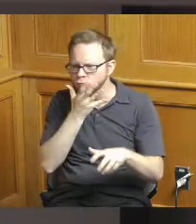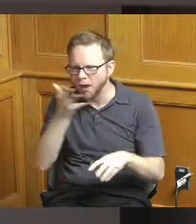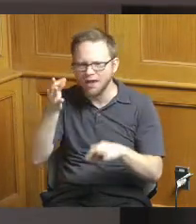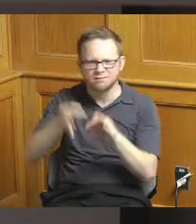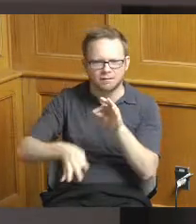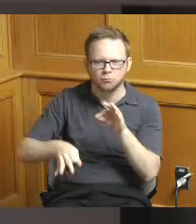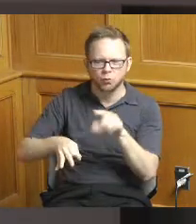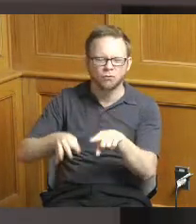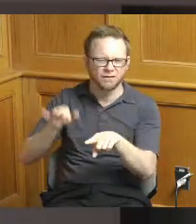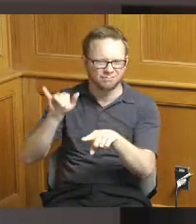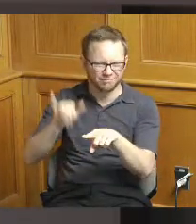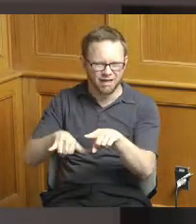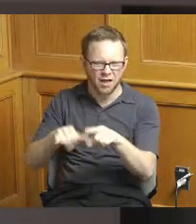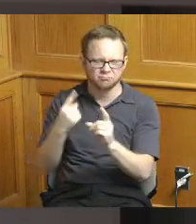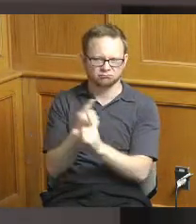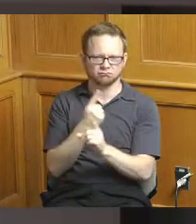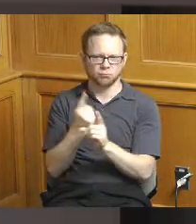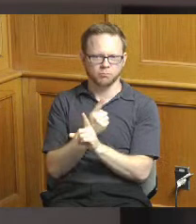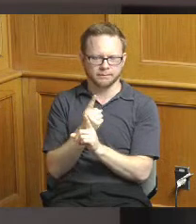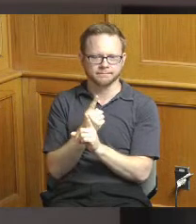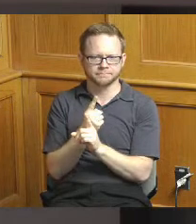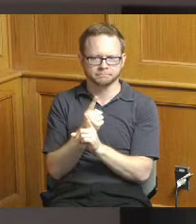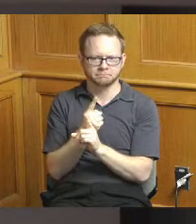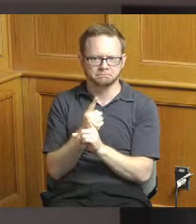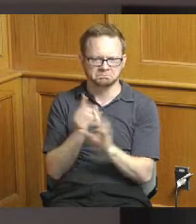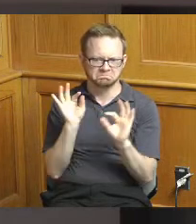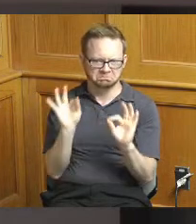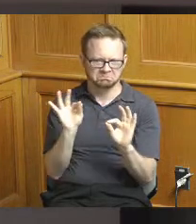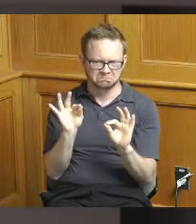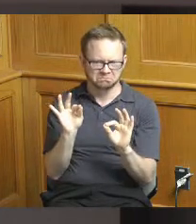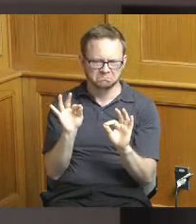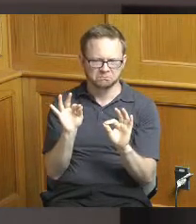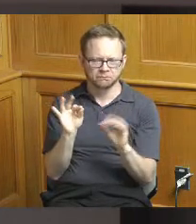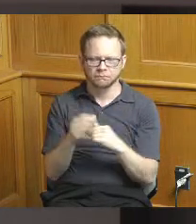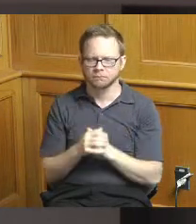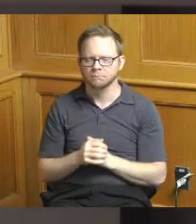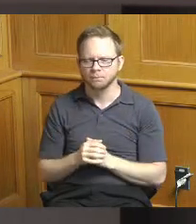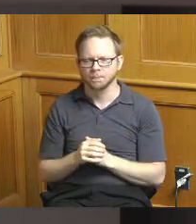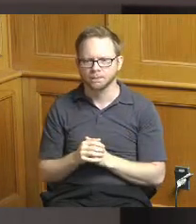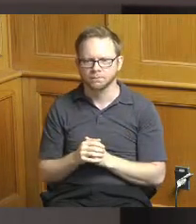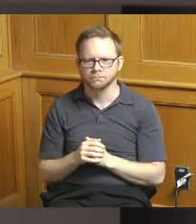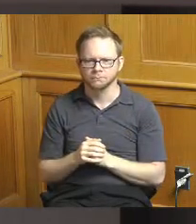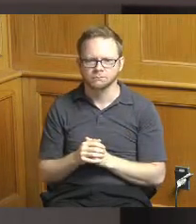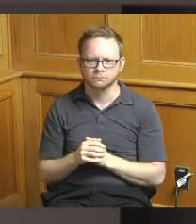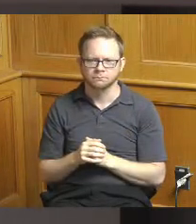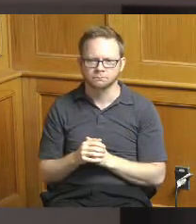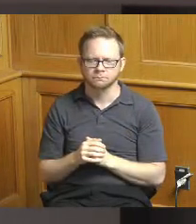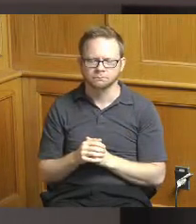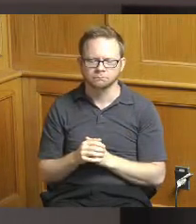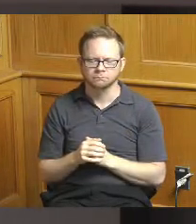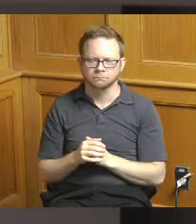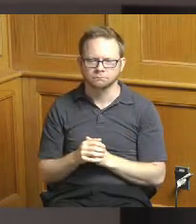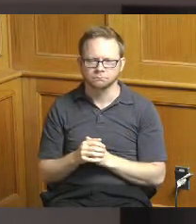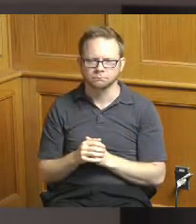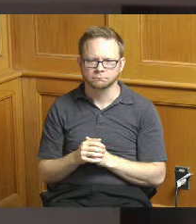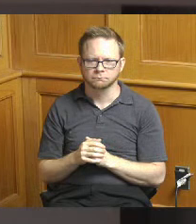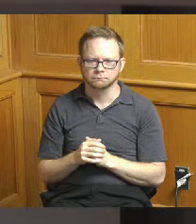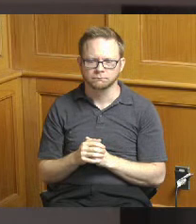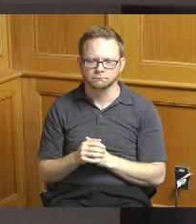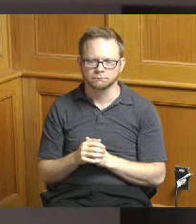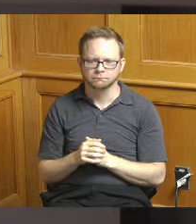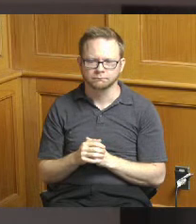is is apt to to being in the floodplain so that those were our thoughts there okay thank you